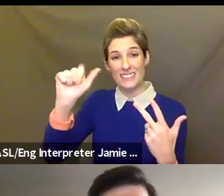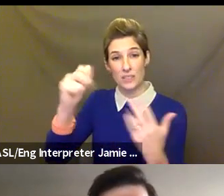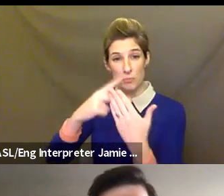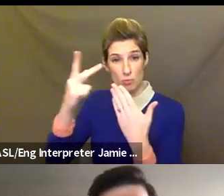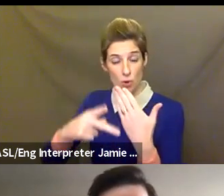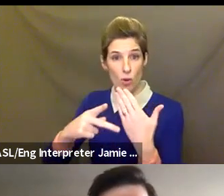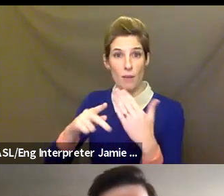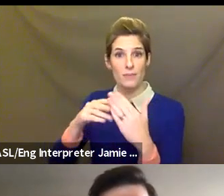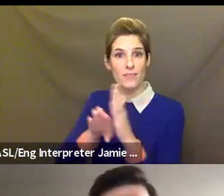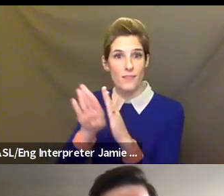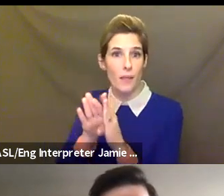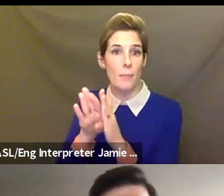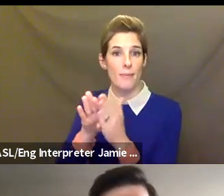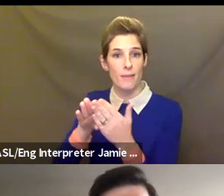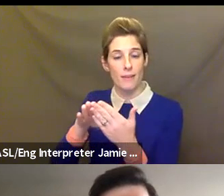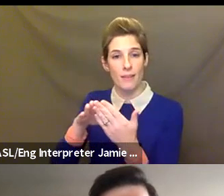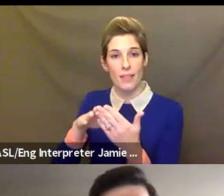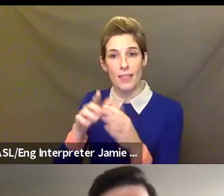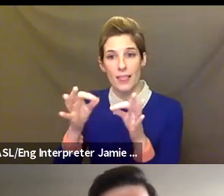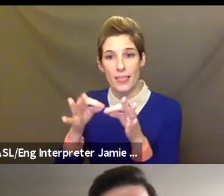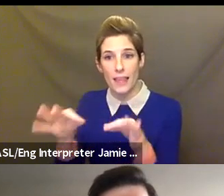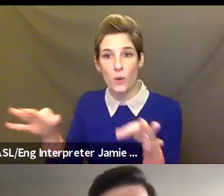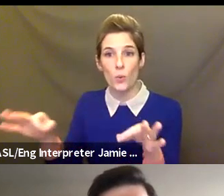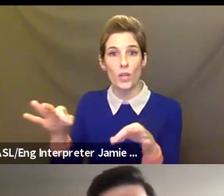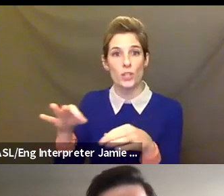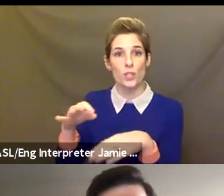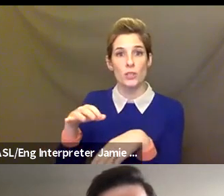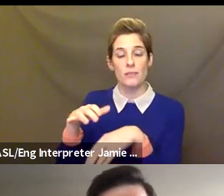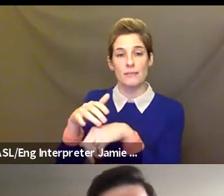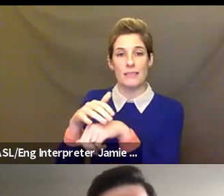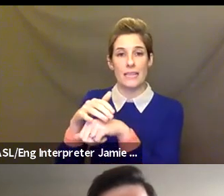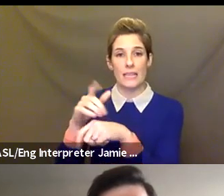through the arts. When we were working in schools, I was also a